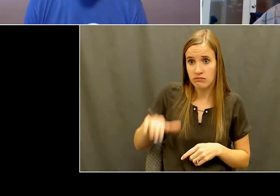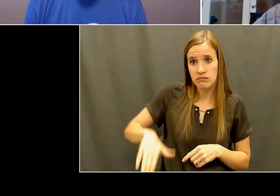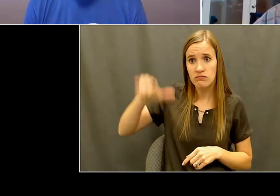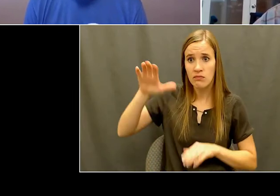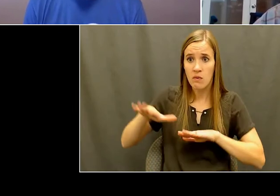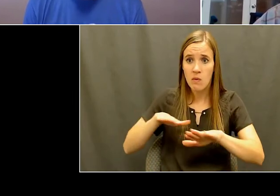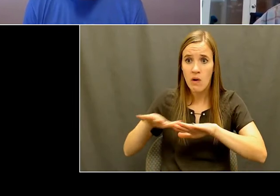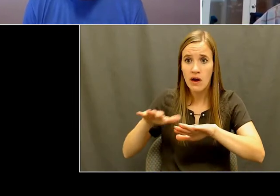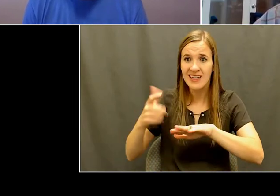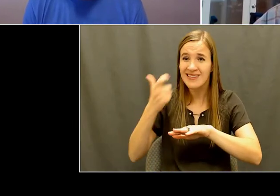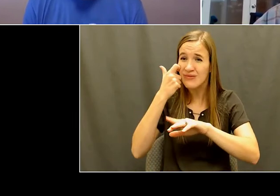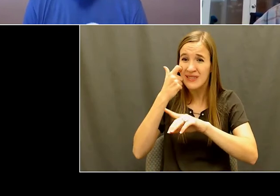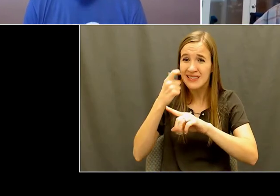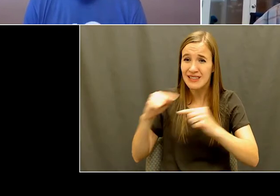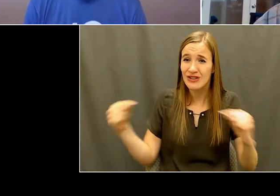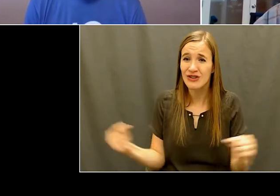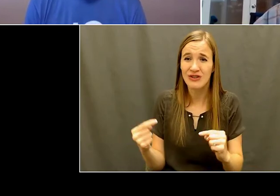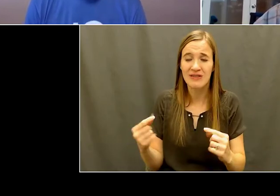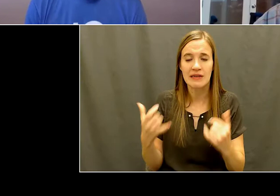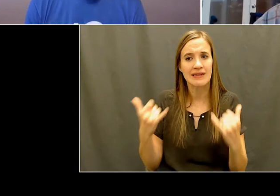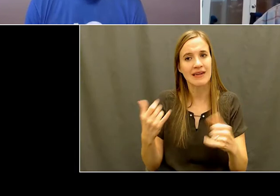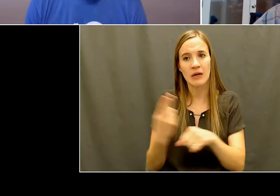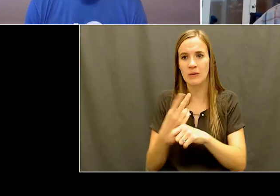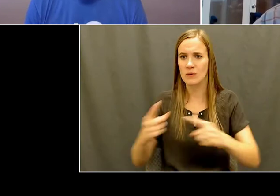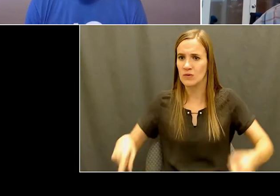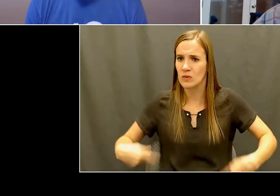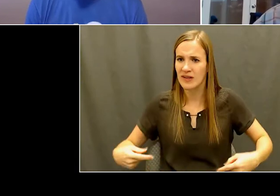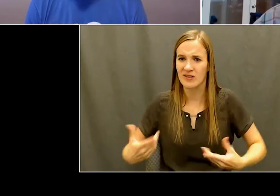unsure themselves lacking confidence and all those